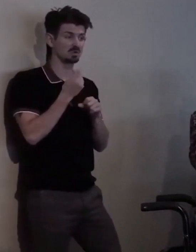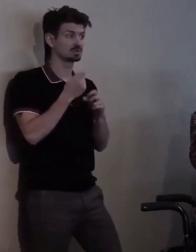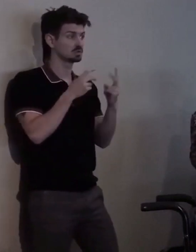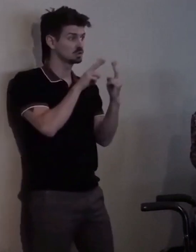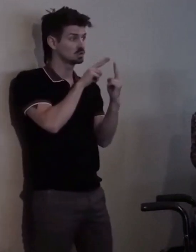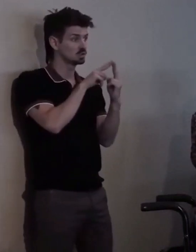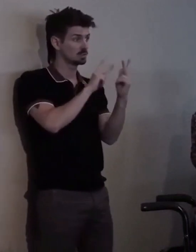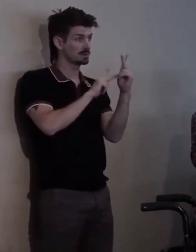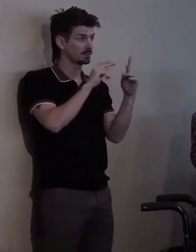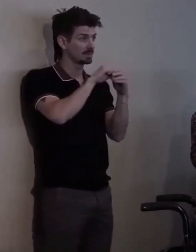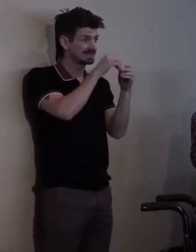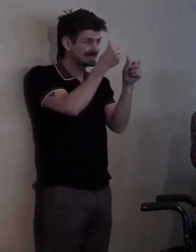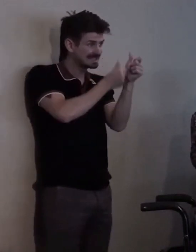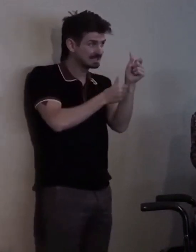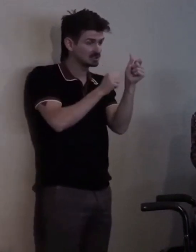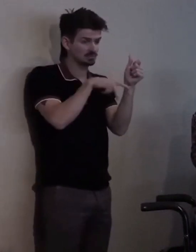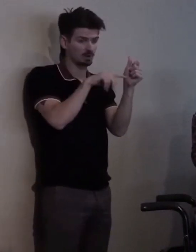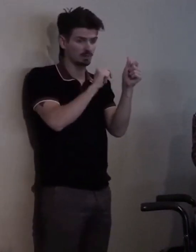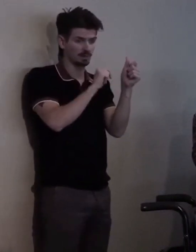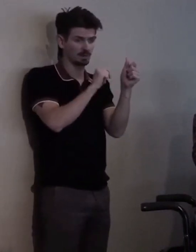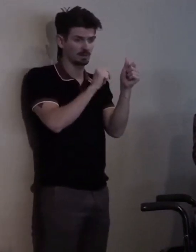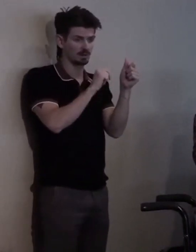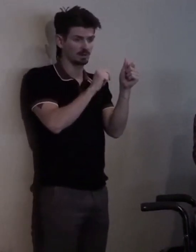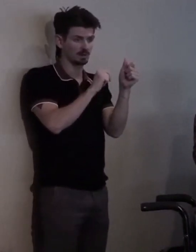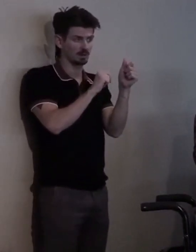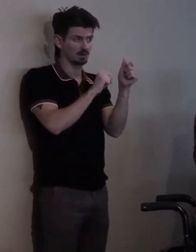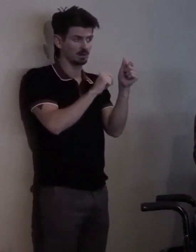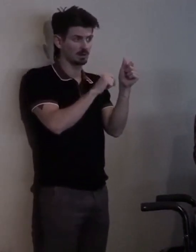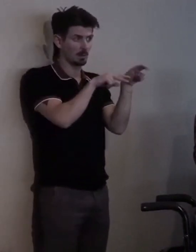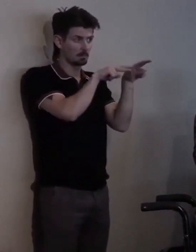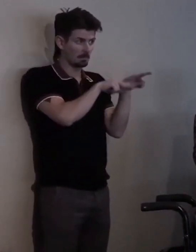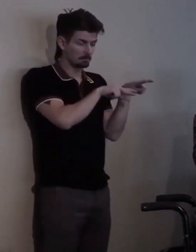because they didn't know how the attendant thing was going to work.